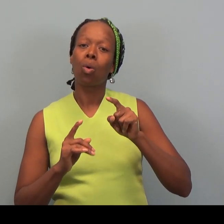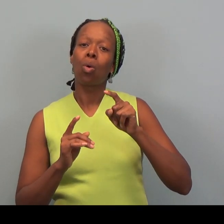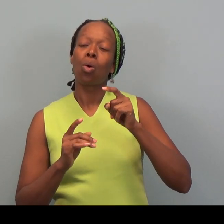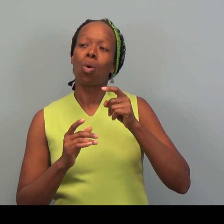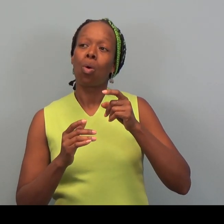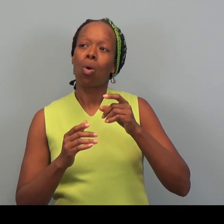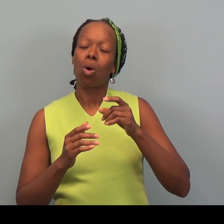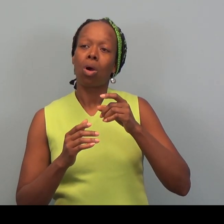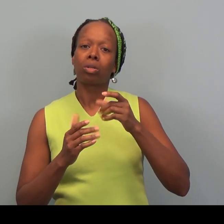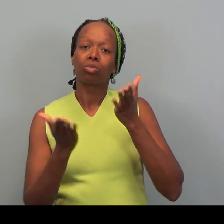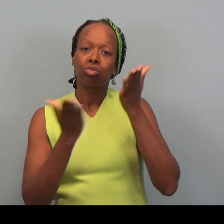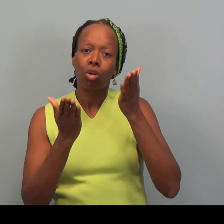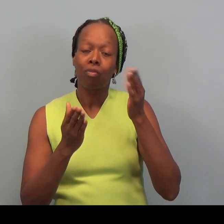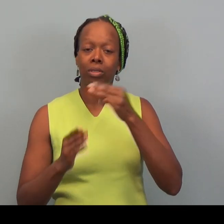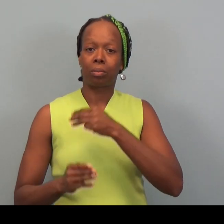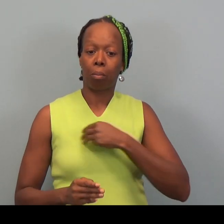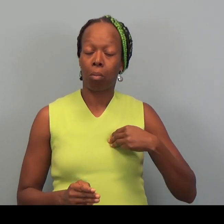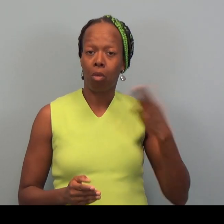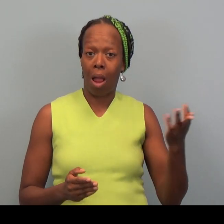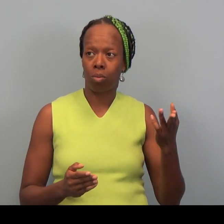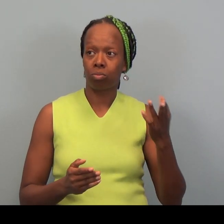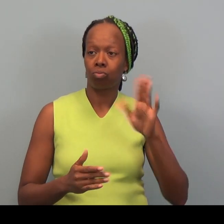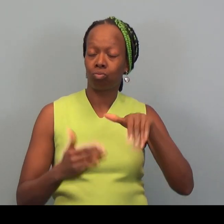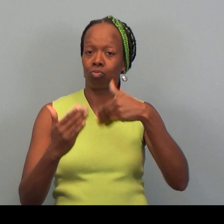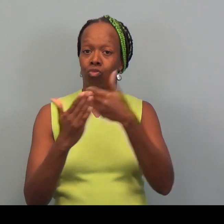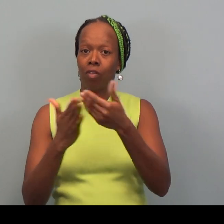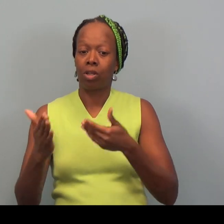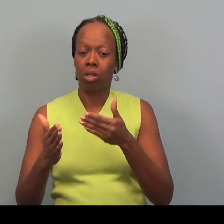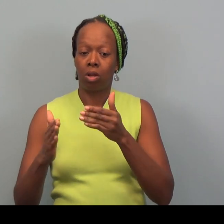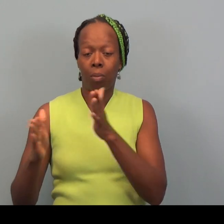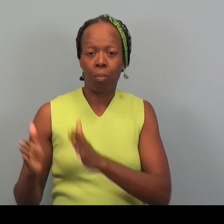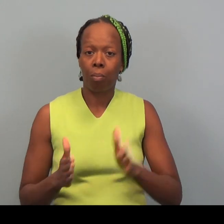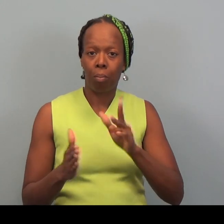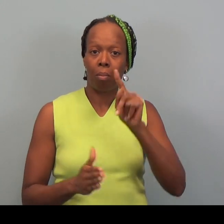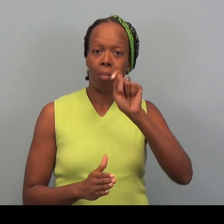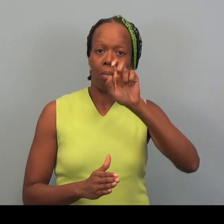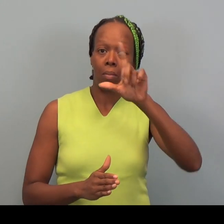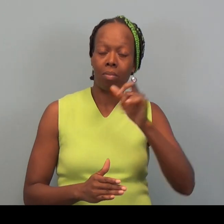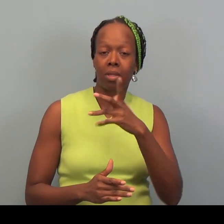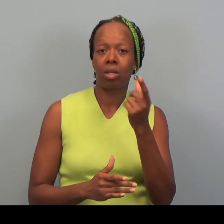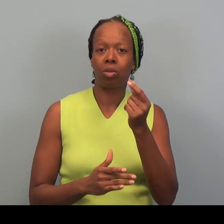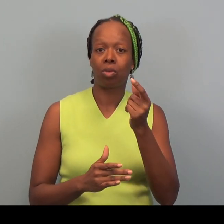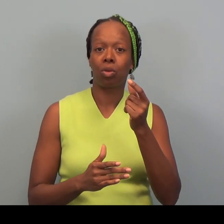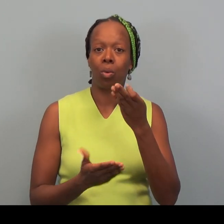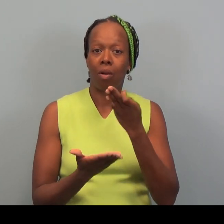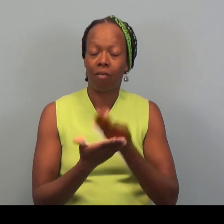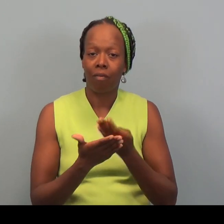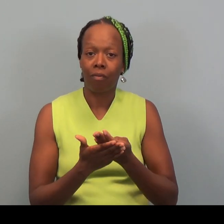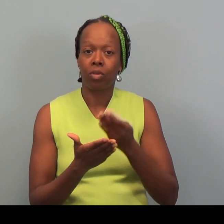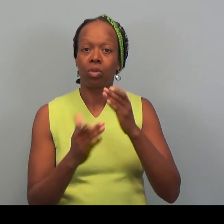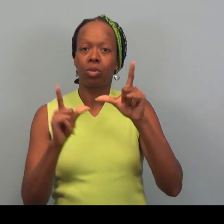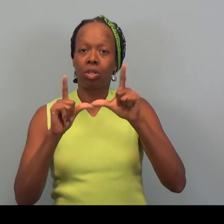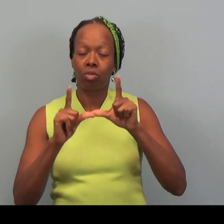I was stationed here at Community Action Duluth to prepare taxes and do financial literacy education